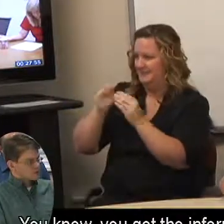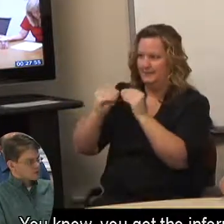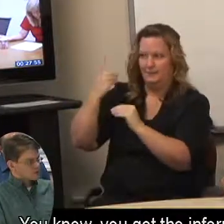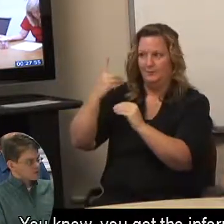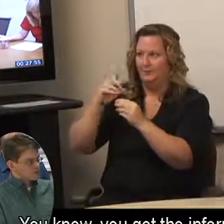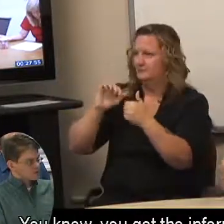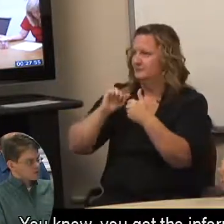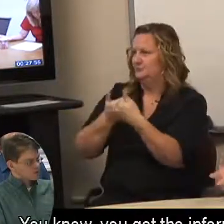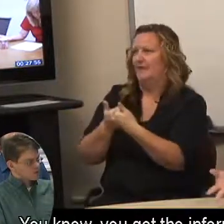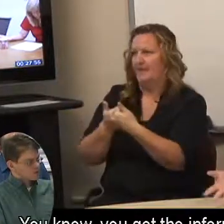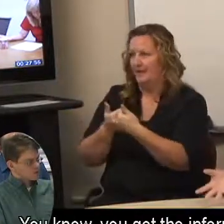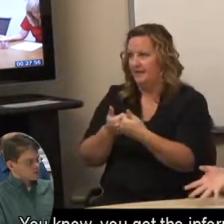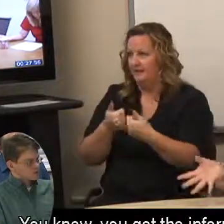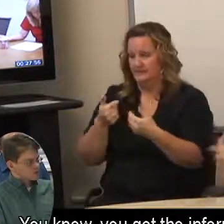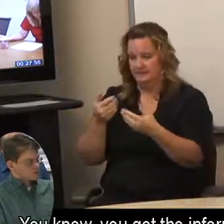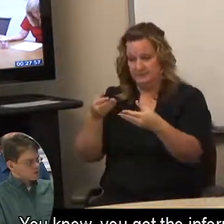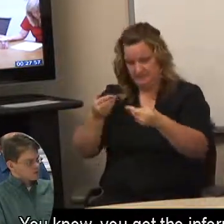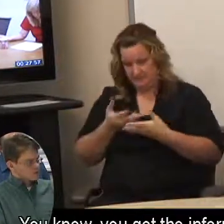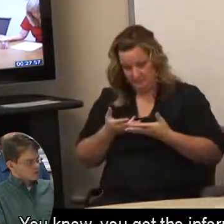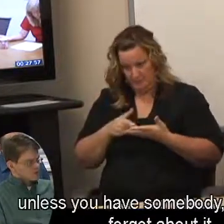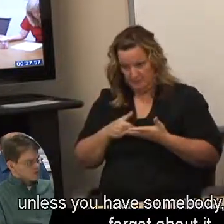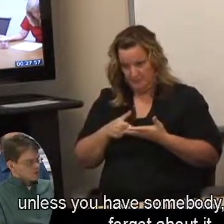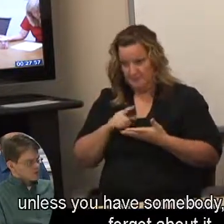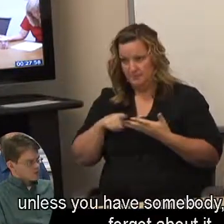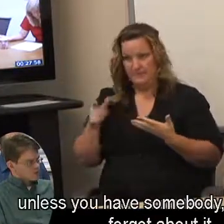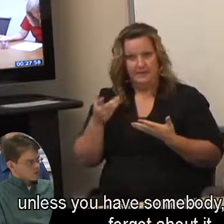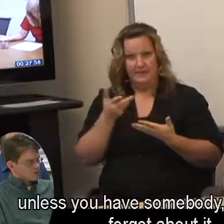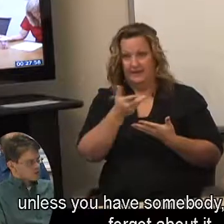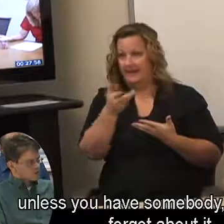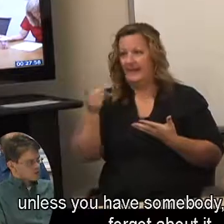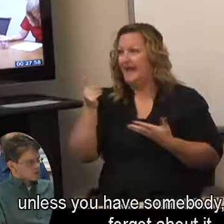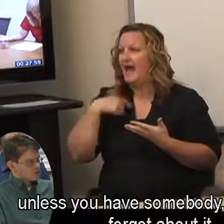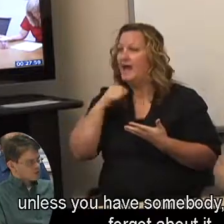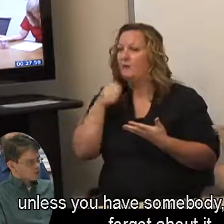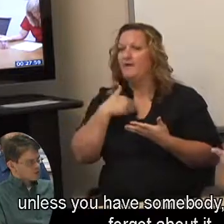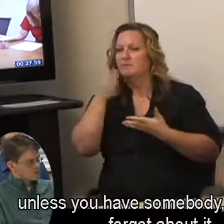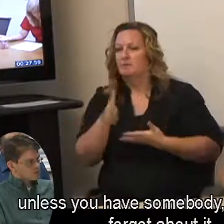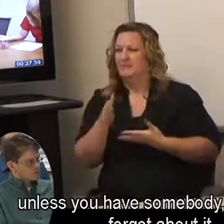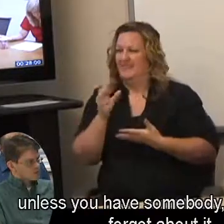You know, you get the information and, unless you have somebody, you kind of forget about it.